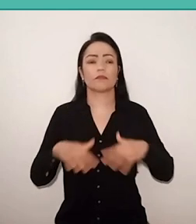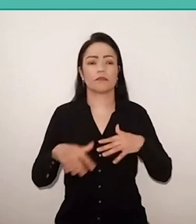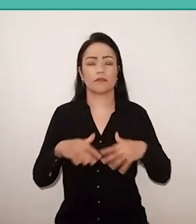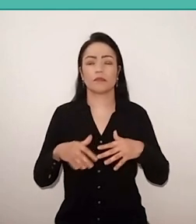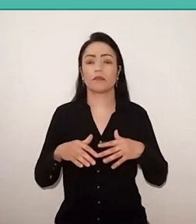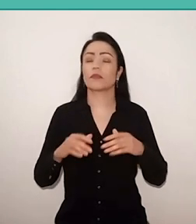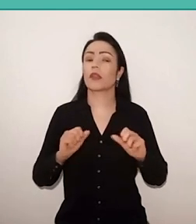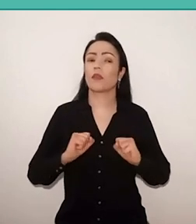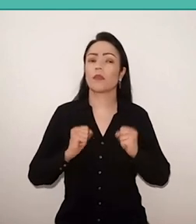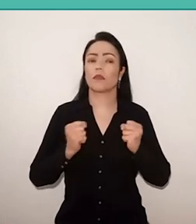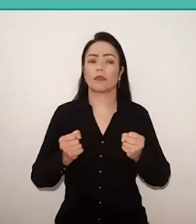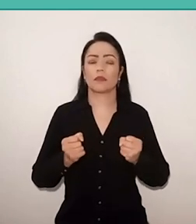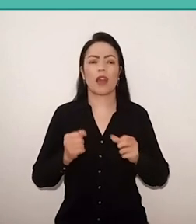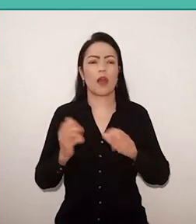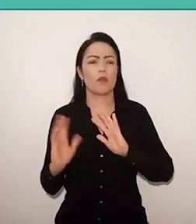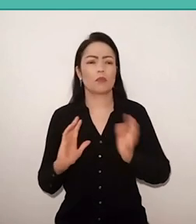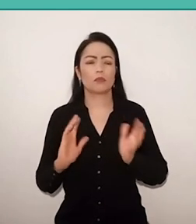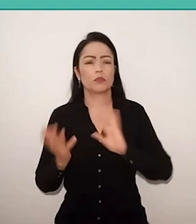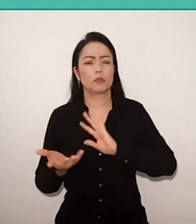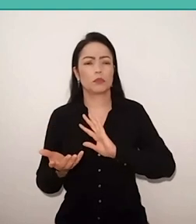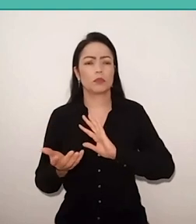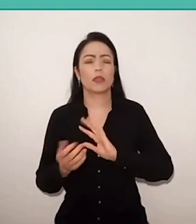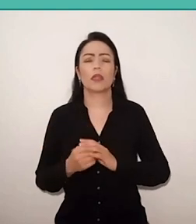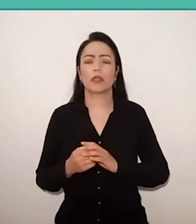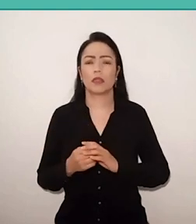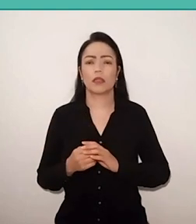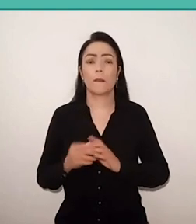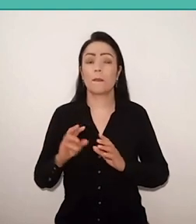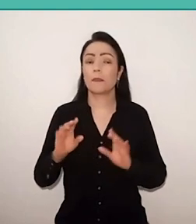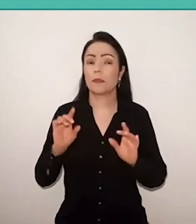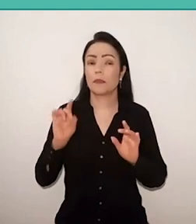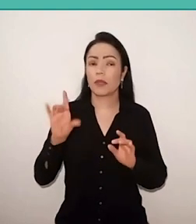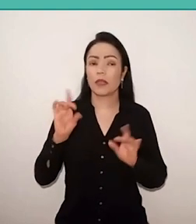especially when they align with religions.